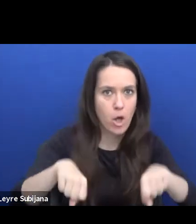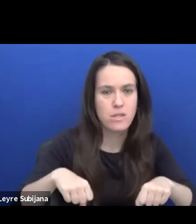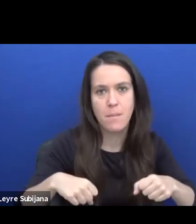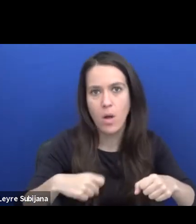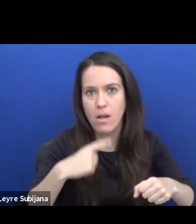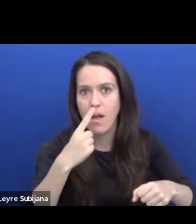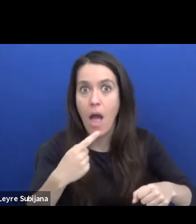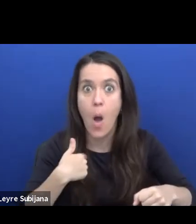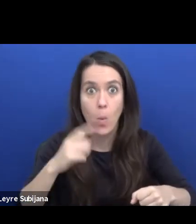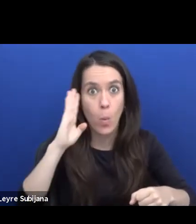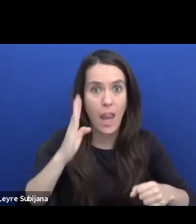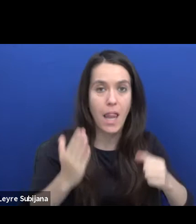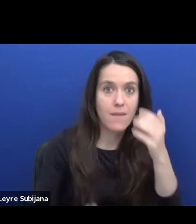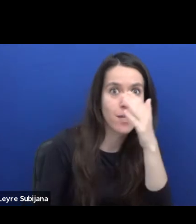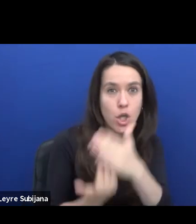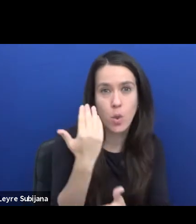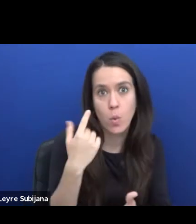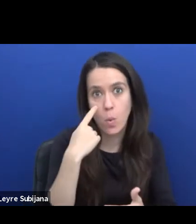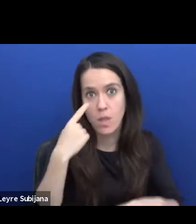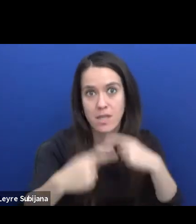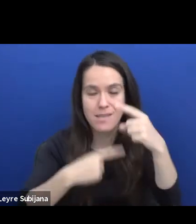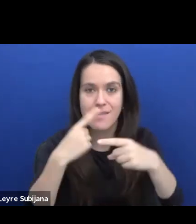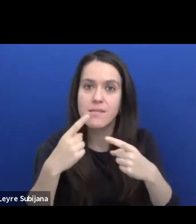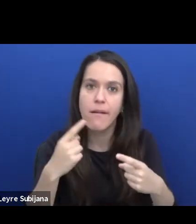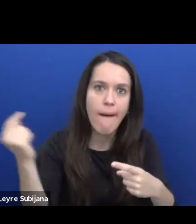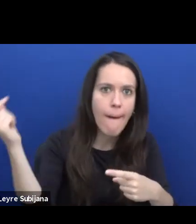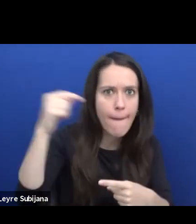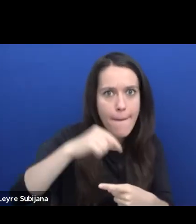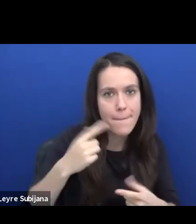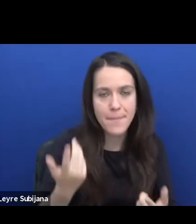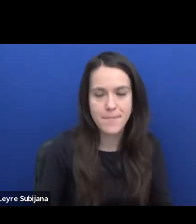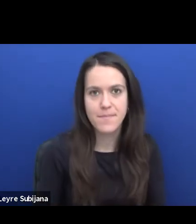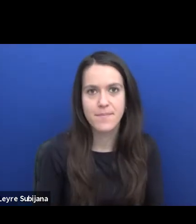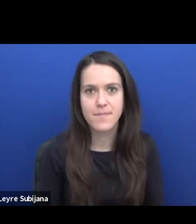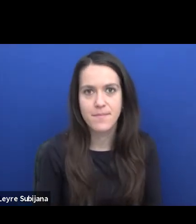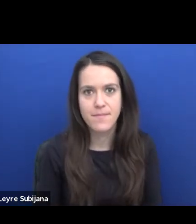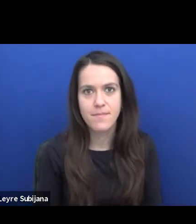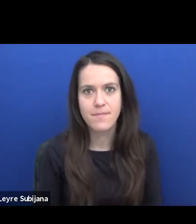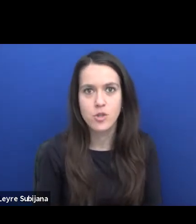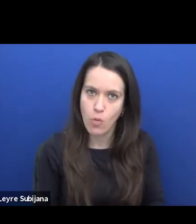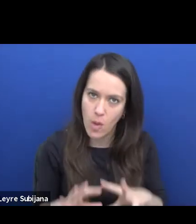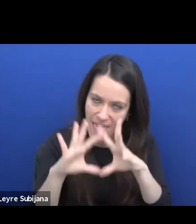the people will be there and they will come here and stuff. So everyone knows about it.